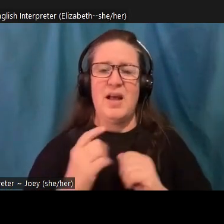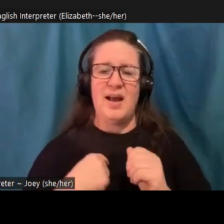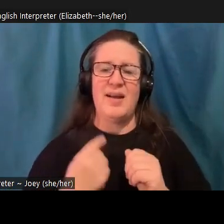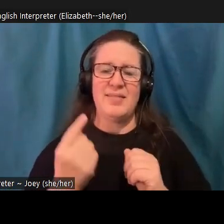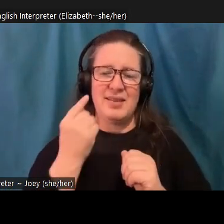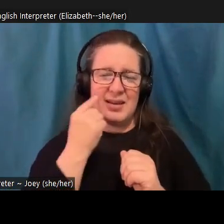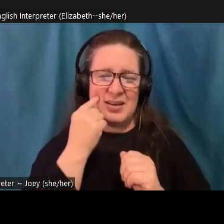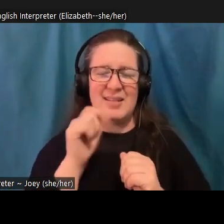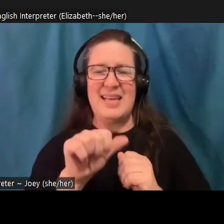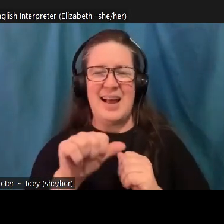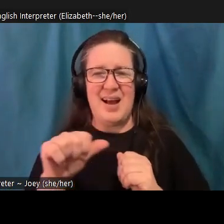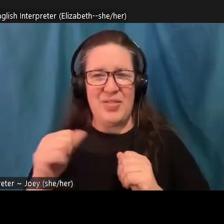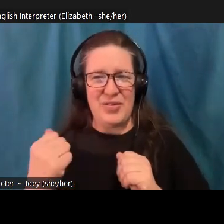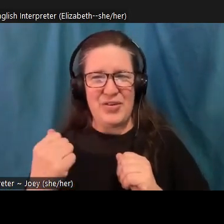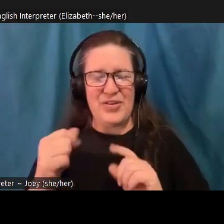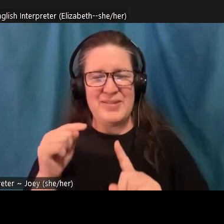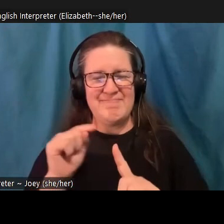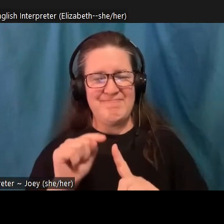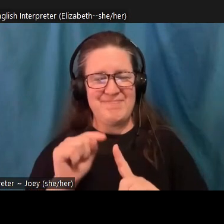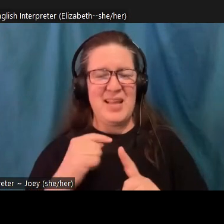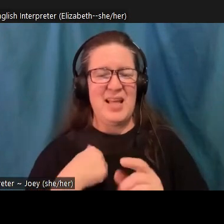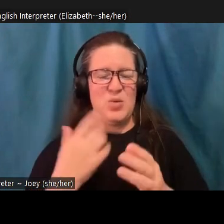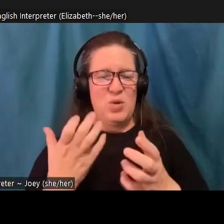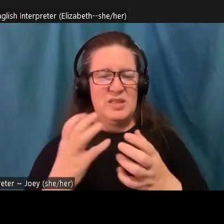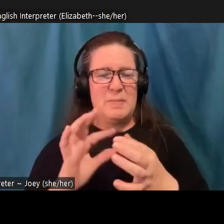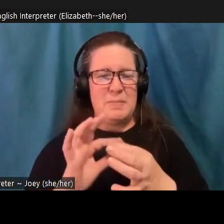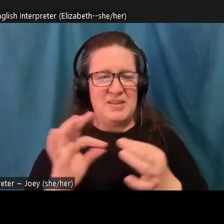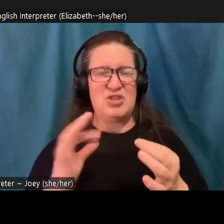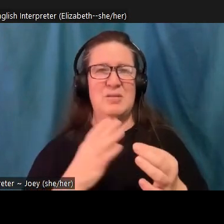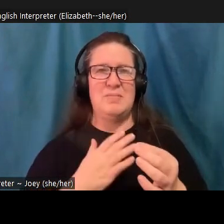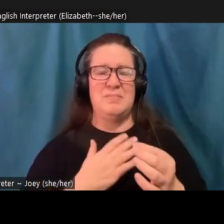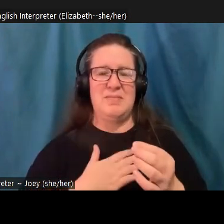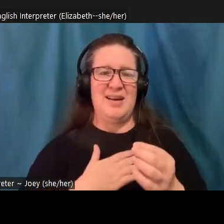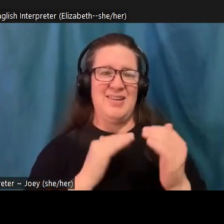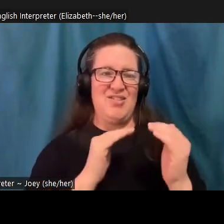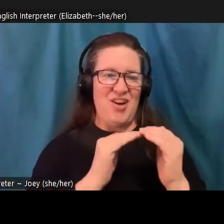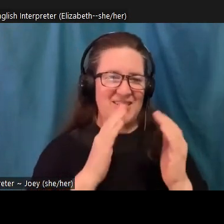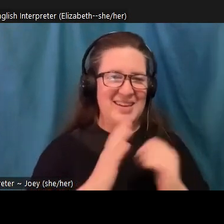just keep pointing back to my colleagues and everybody's books on this slide, because they're the answer this question so much